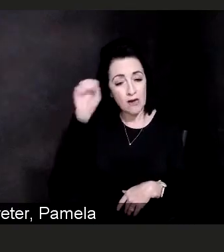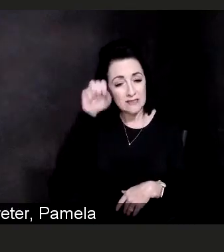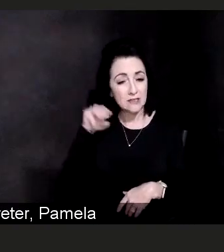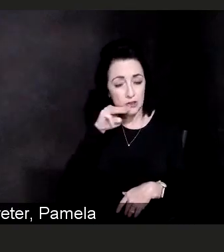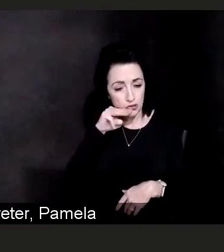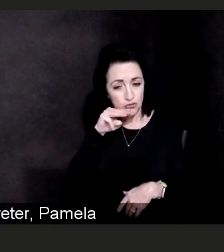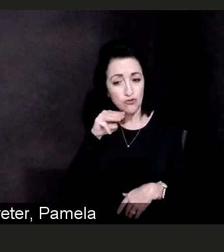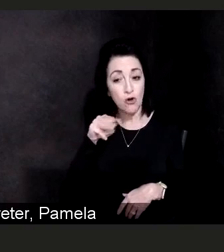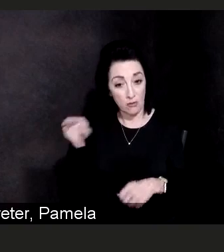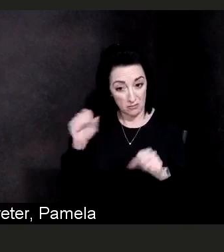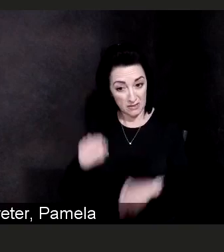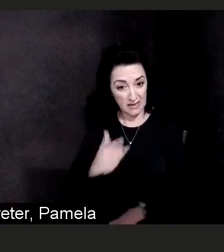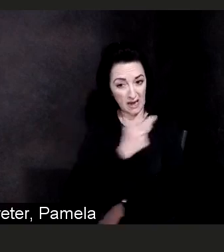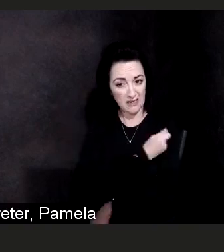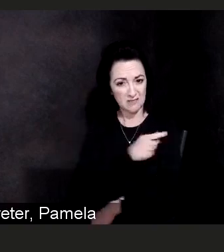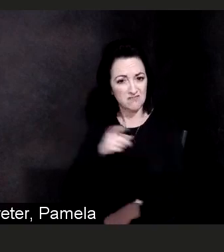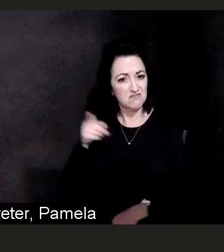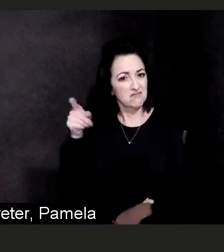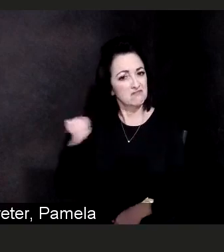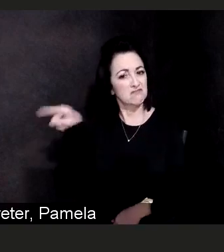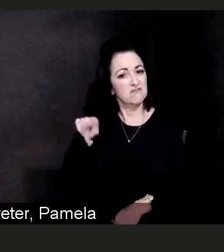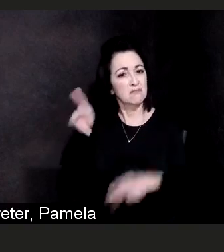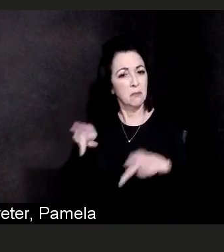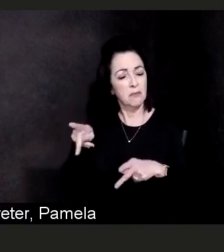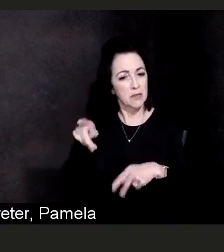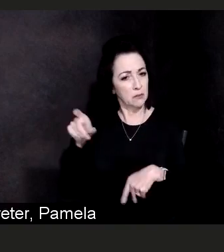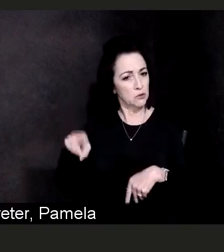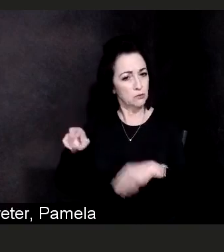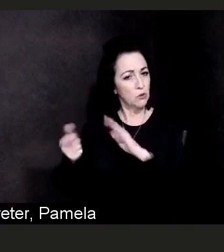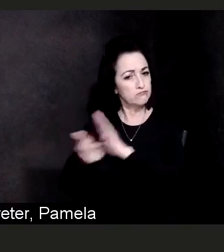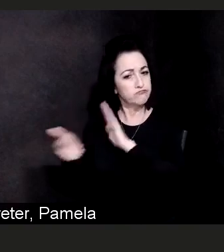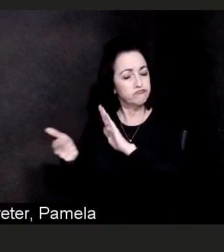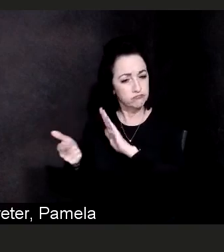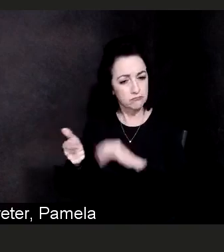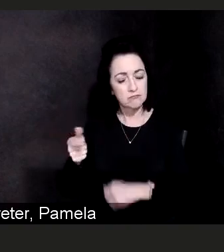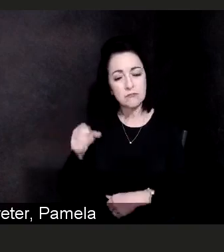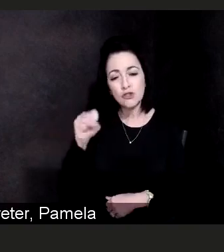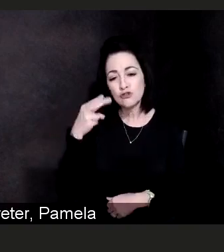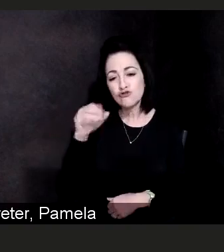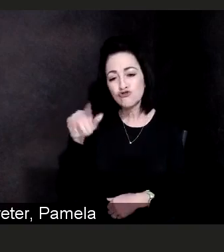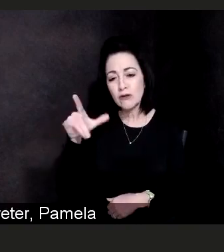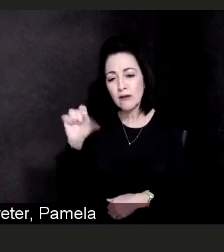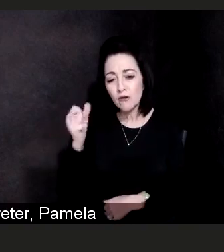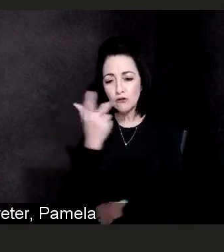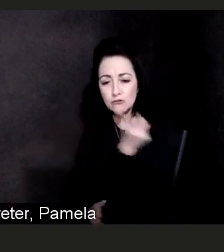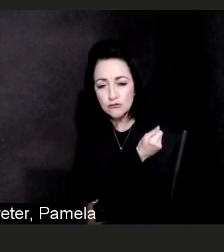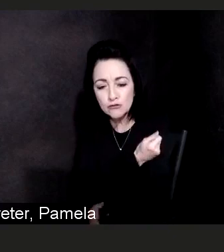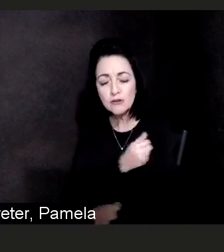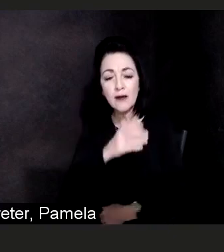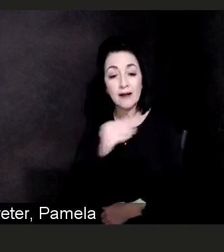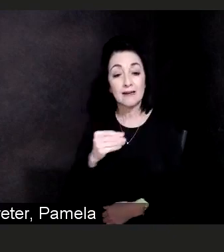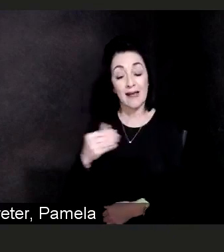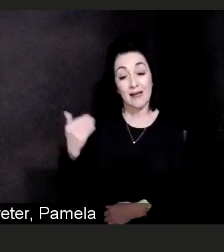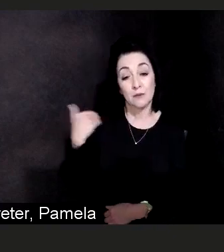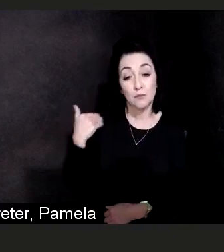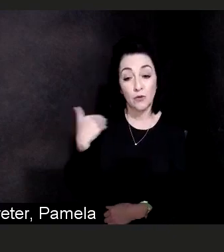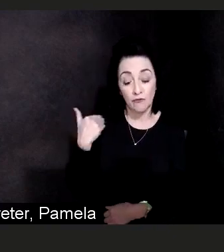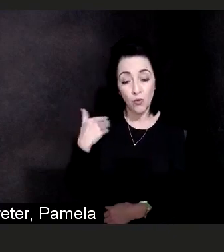or the shingles vaccine. I personally had been refused the tetanus vaccine in the past.